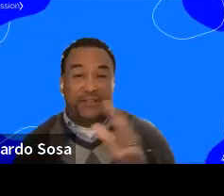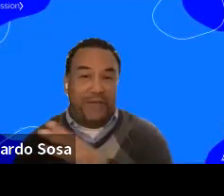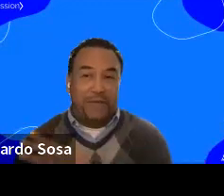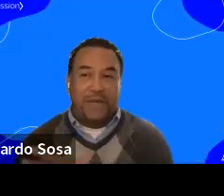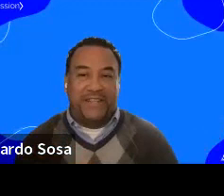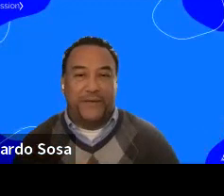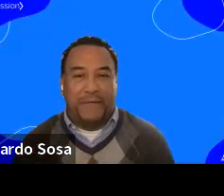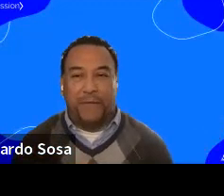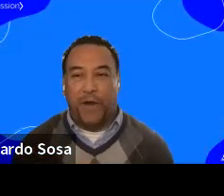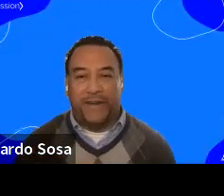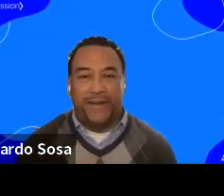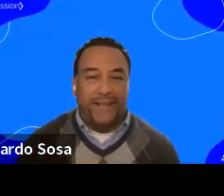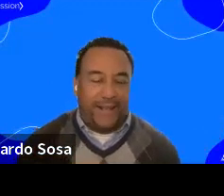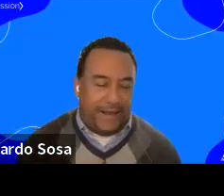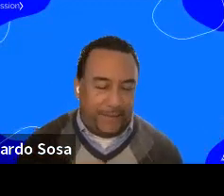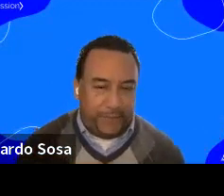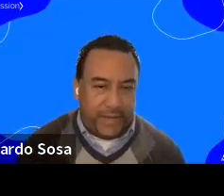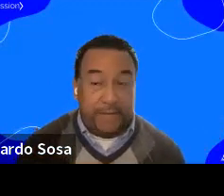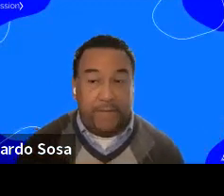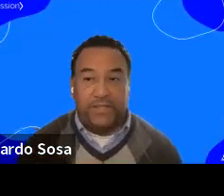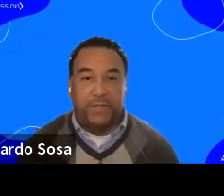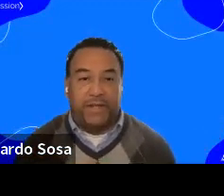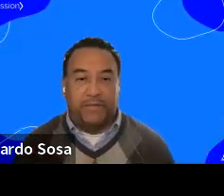Just give me a minute to grab some water. As I mentioned.